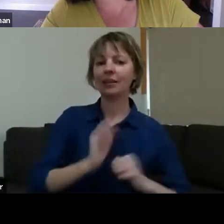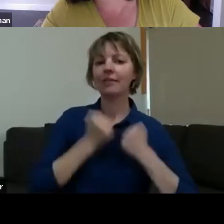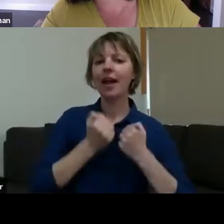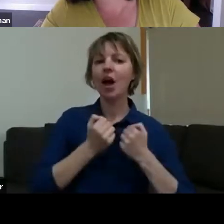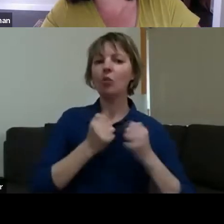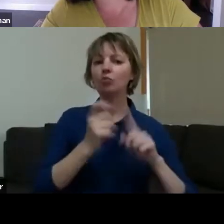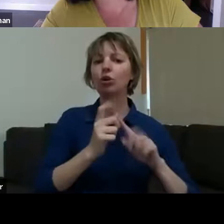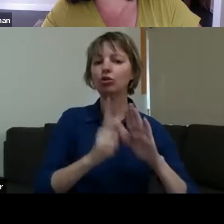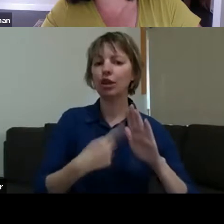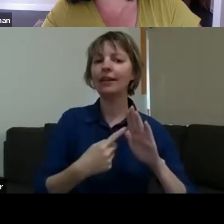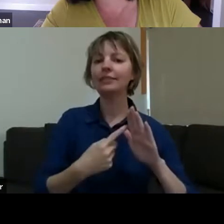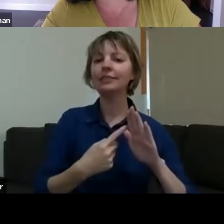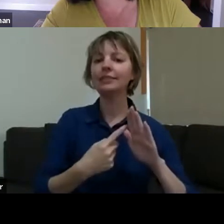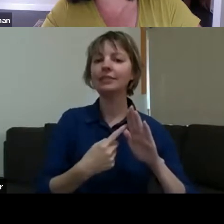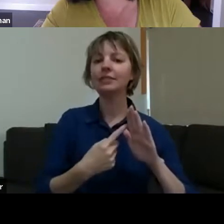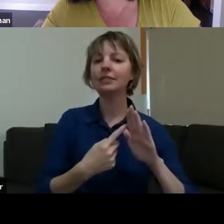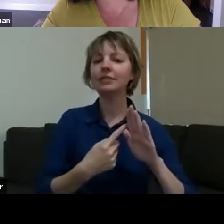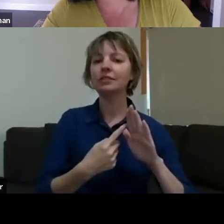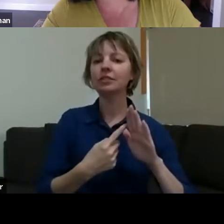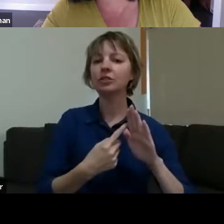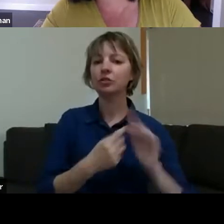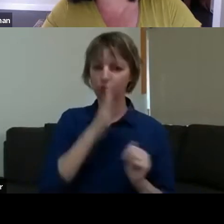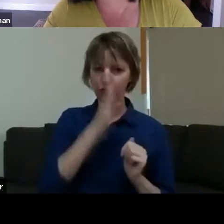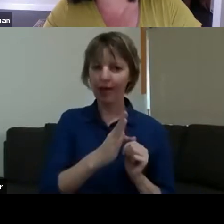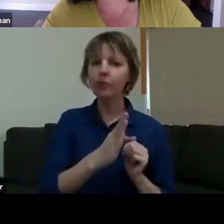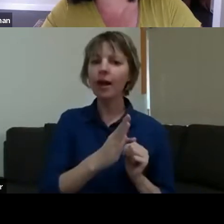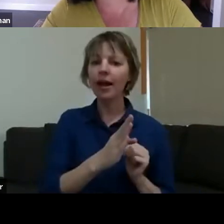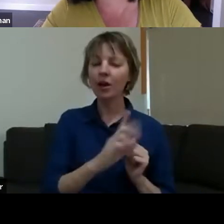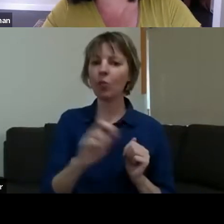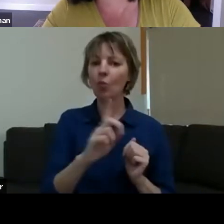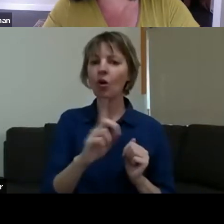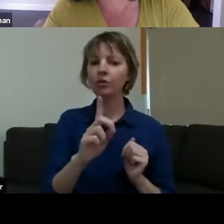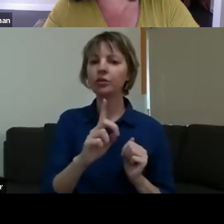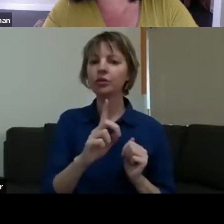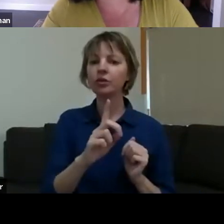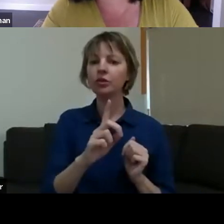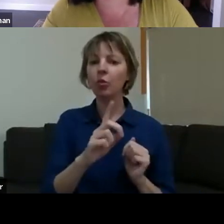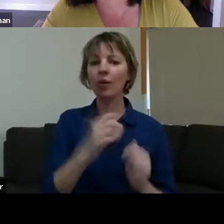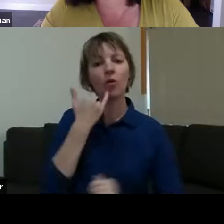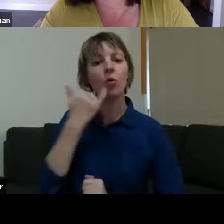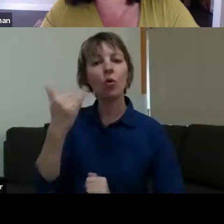things that we did, that Tim Karillovic did, was pick up the